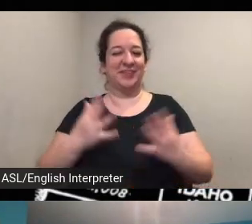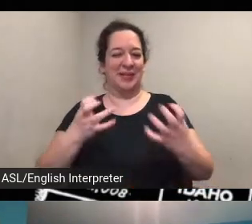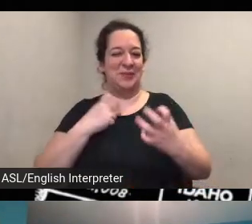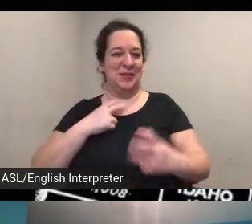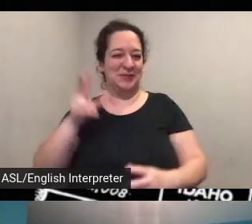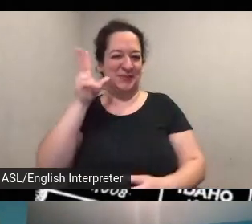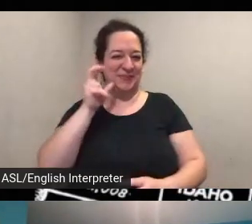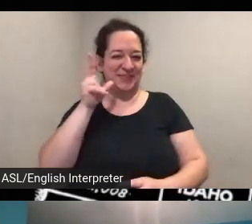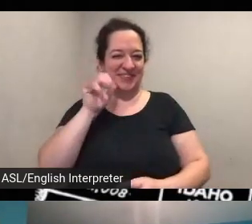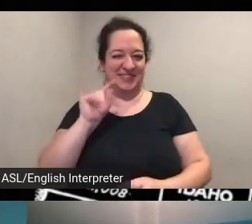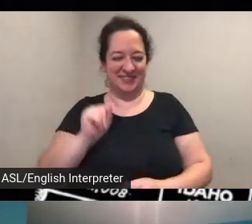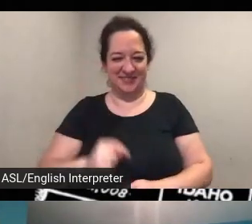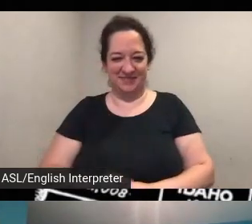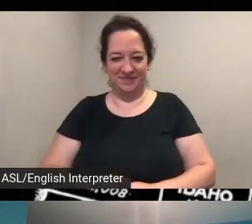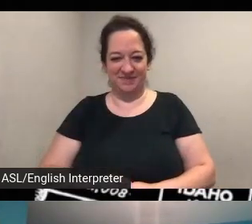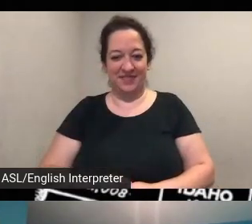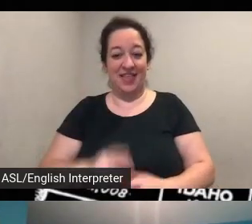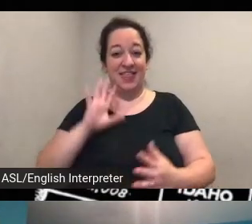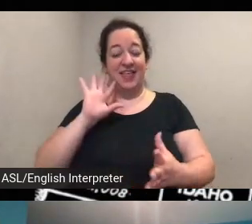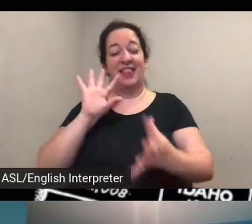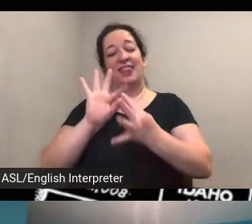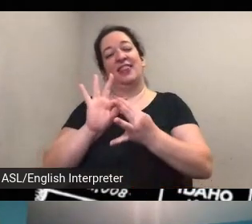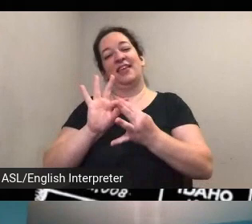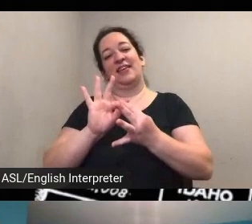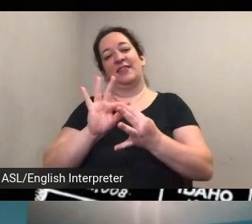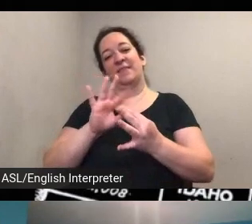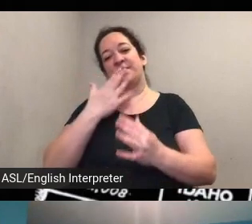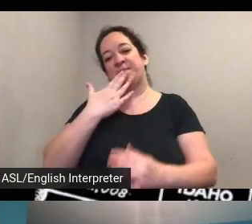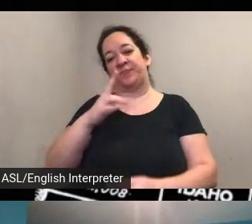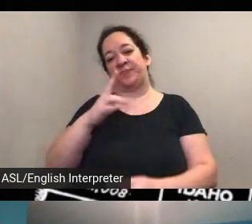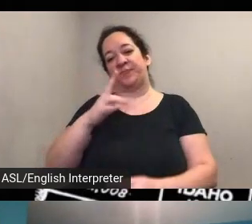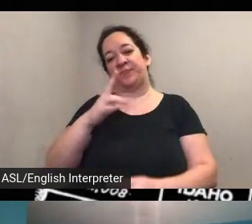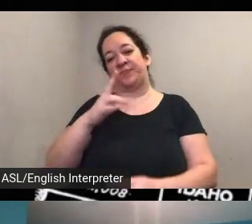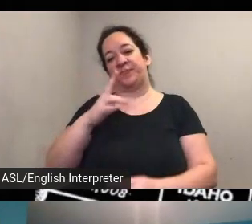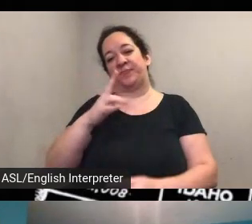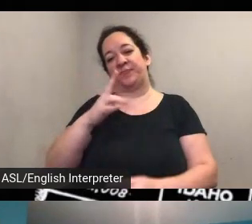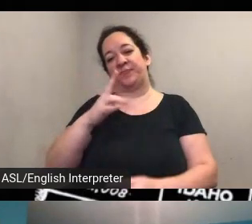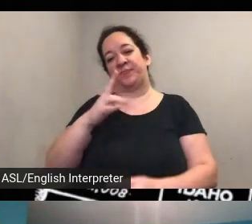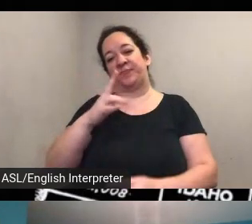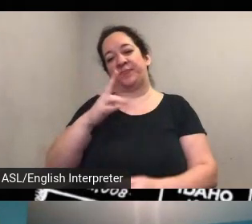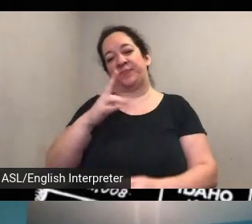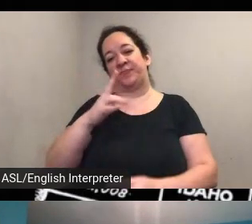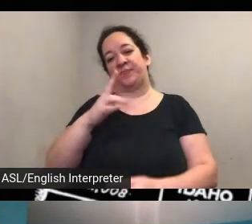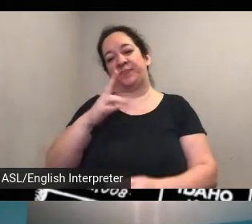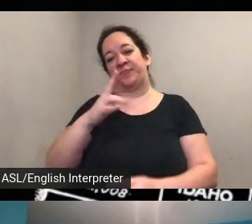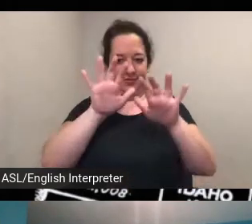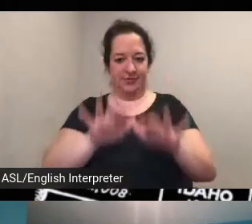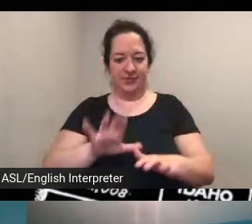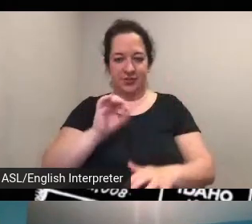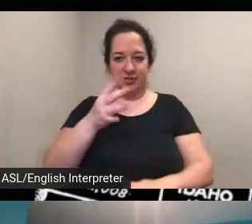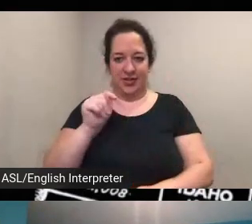link to the national votes for women trail in our chat there and i know that we are now